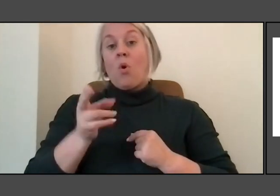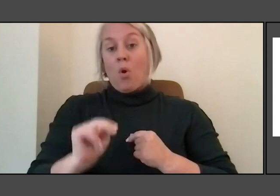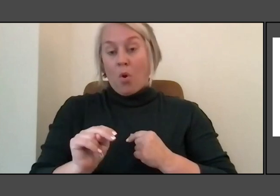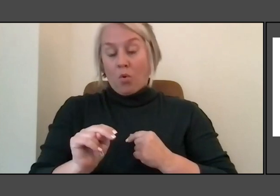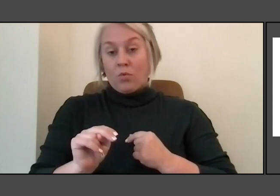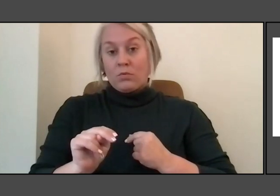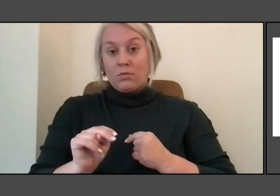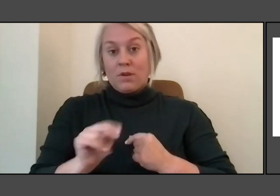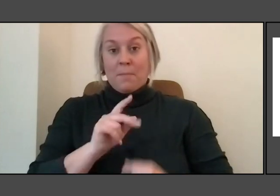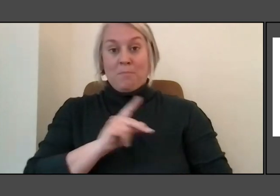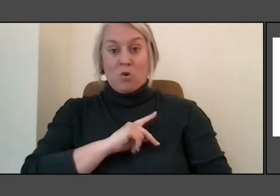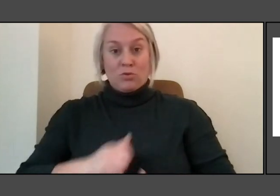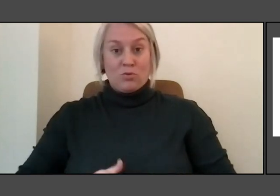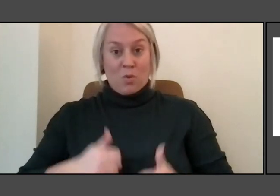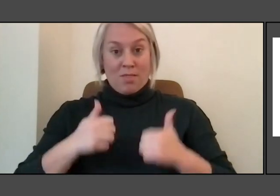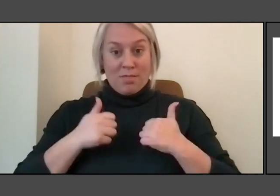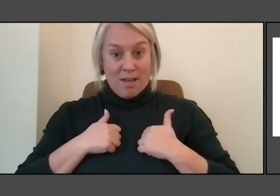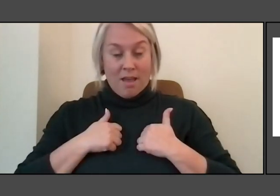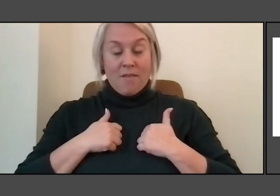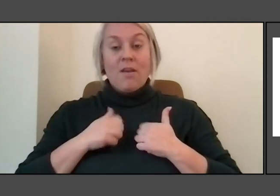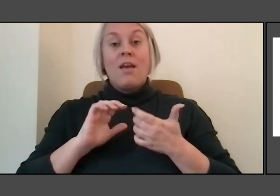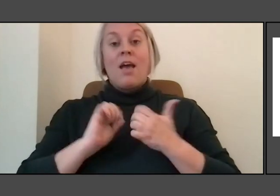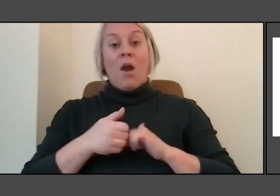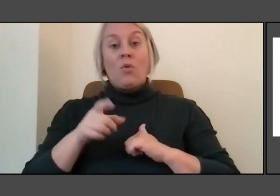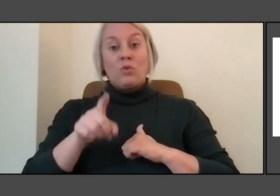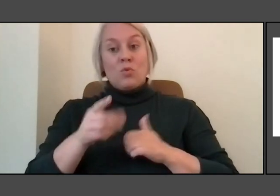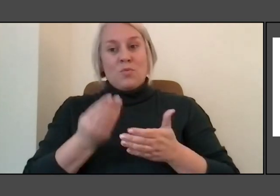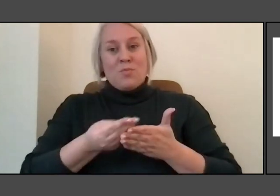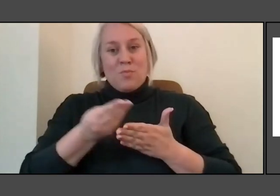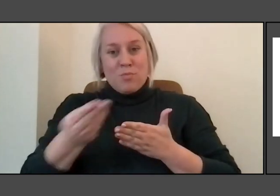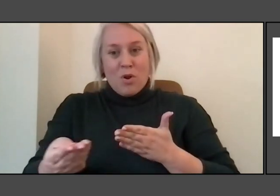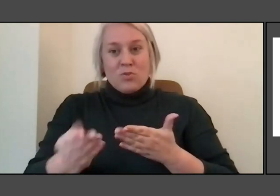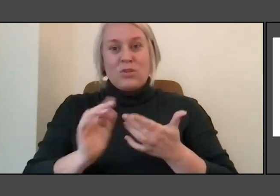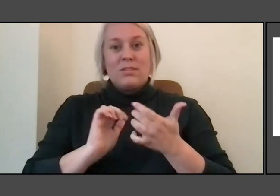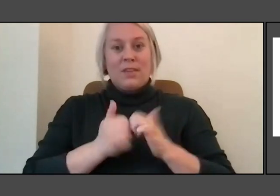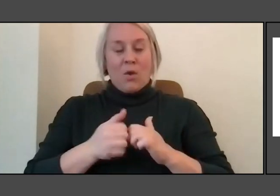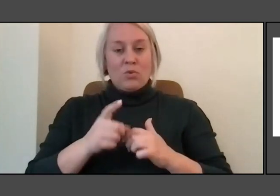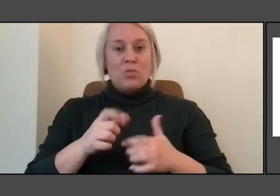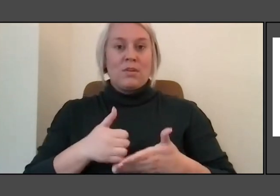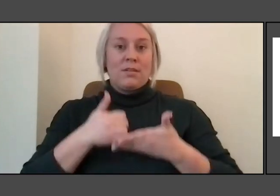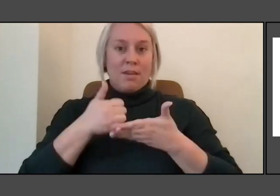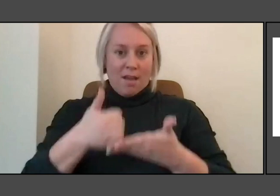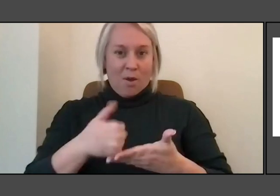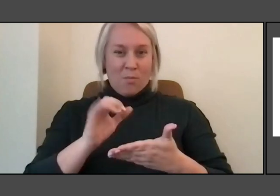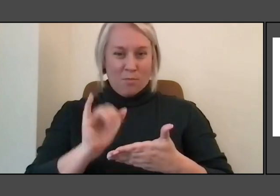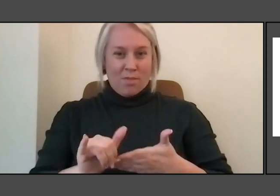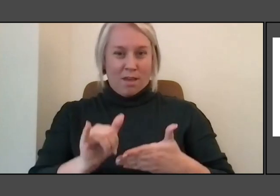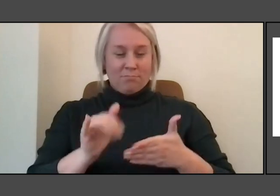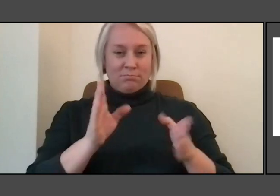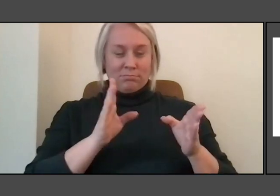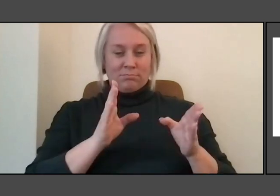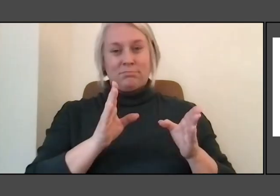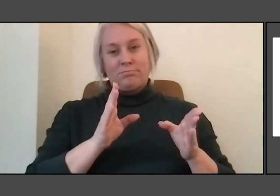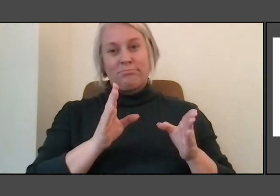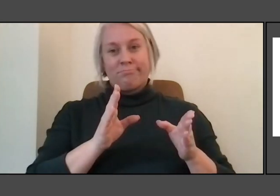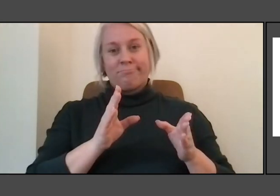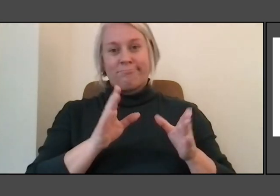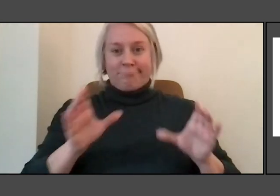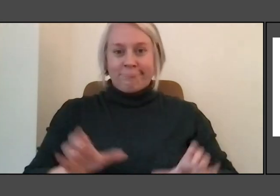purchase choices, and also what you can do to help groups. So Missing is an incredibly activist site in that sense,